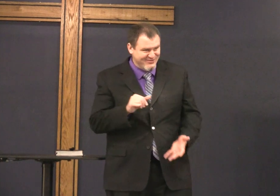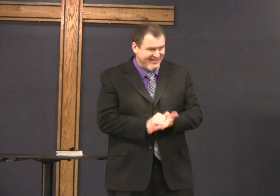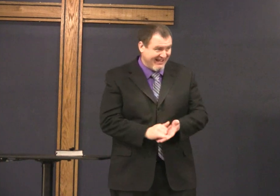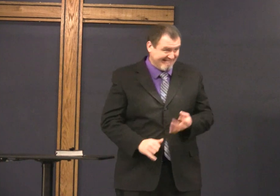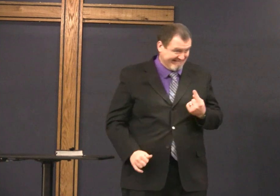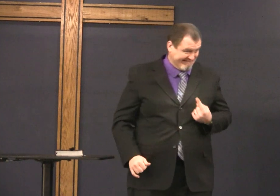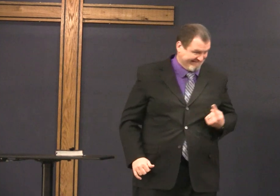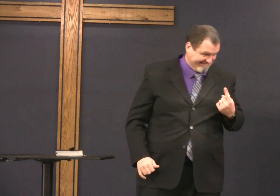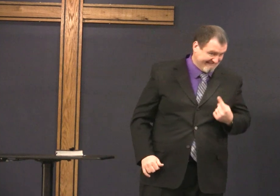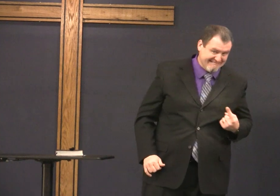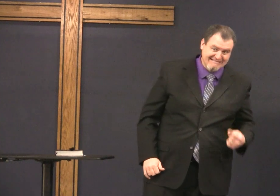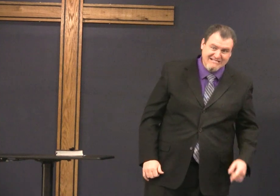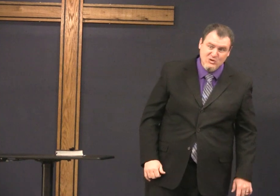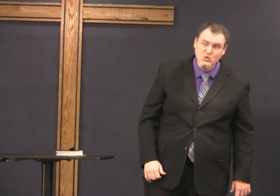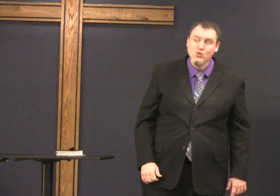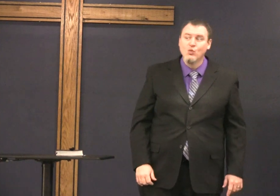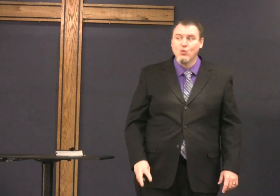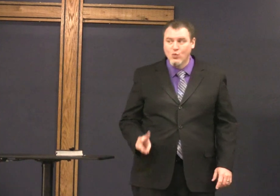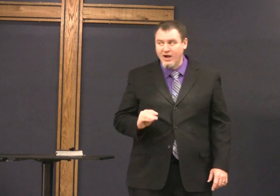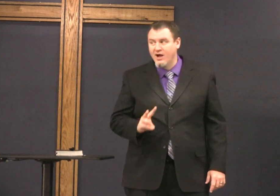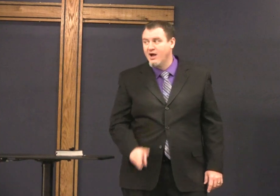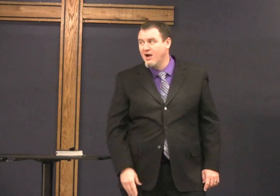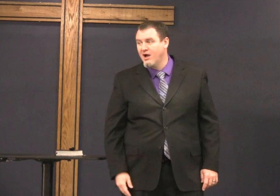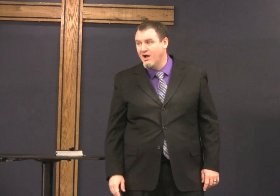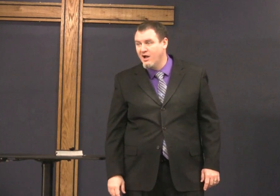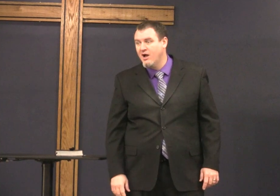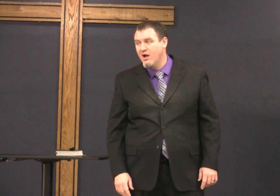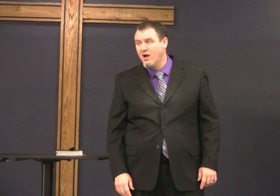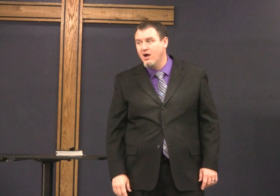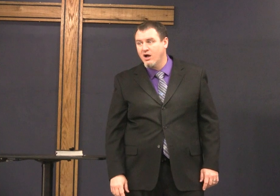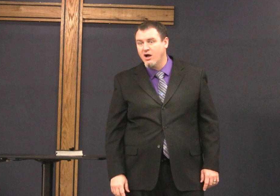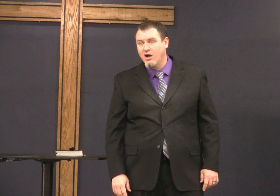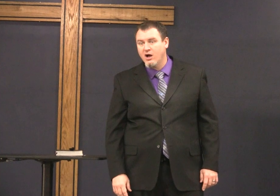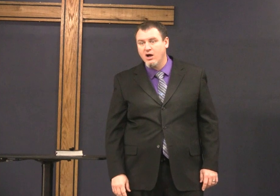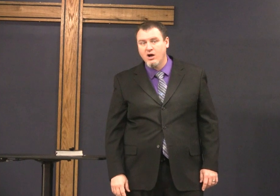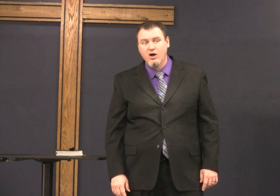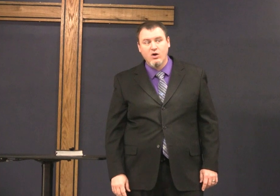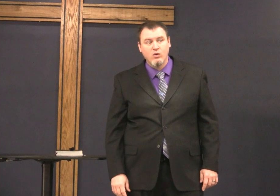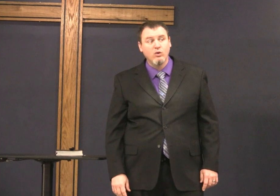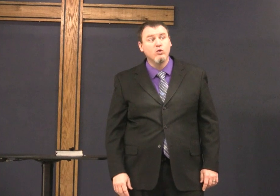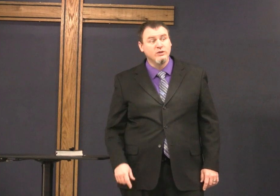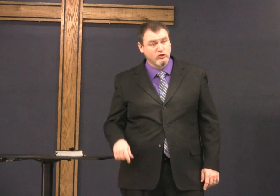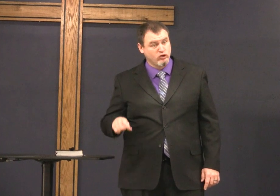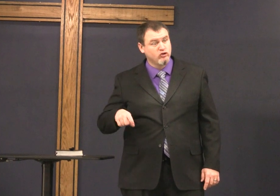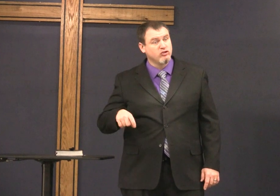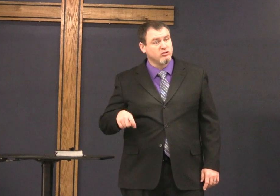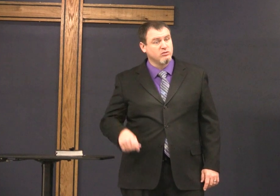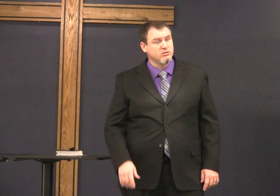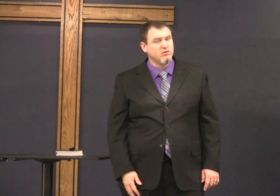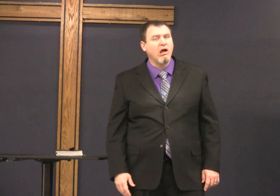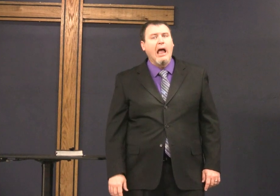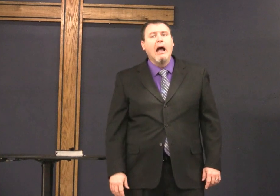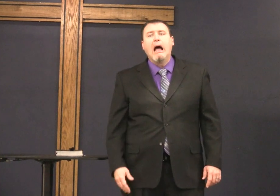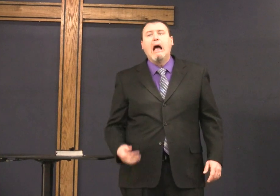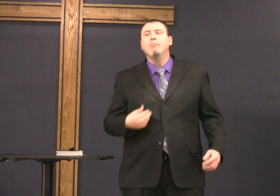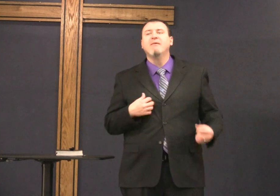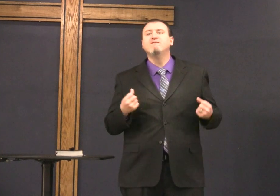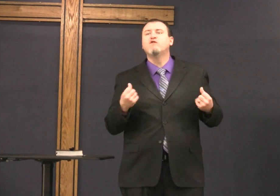I wonder if I have the guts to do that I wonder and here we should